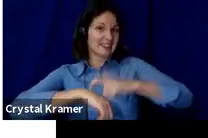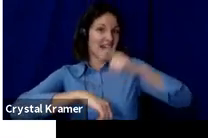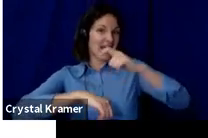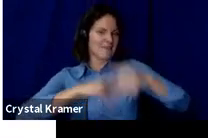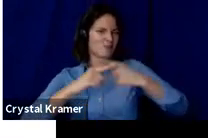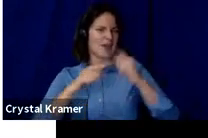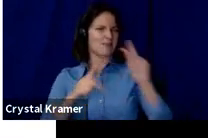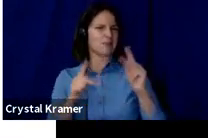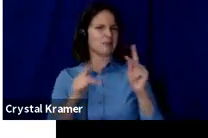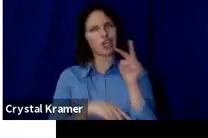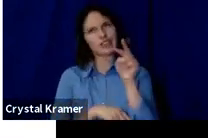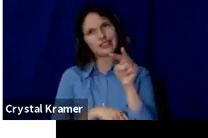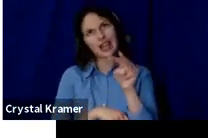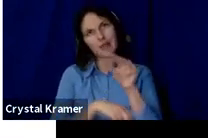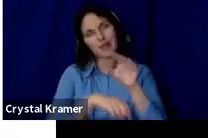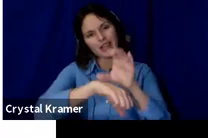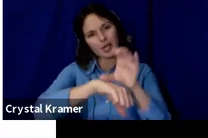and have the resources to do so.